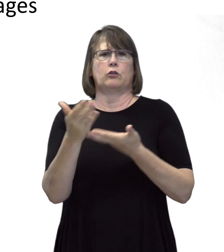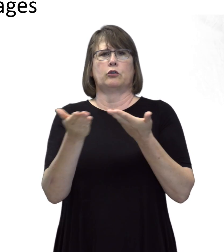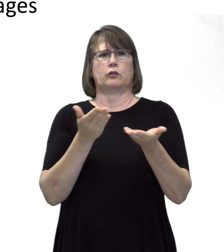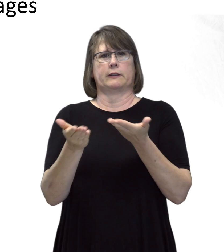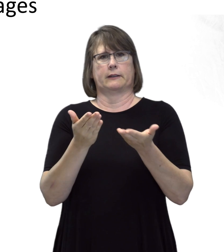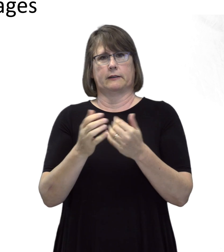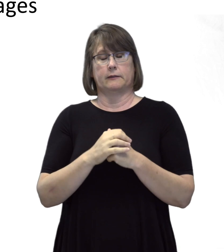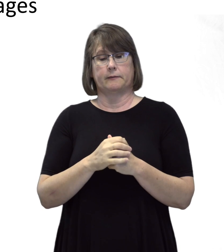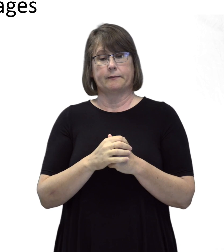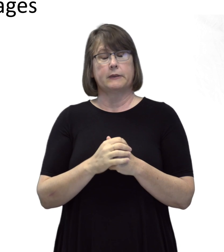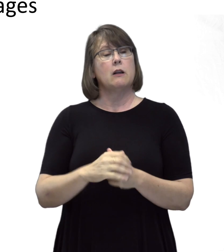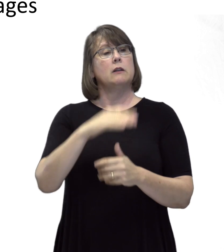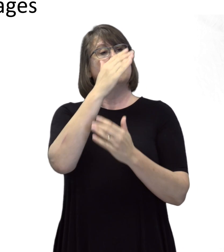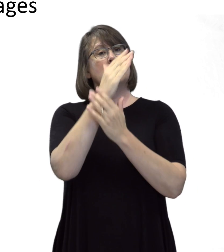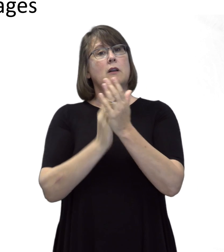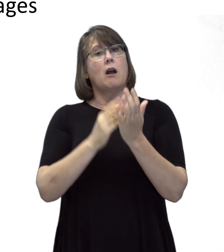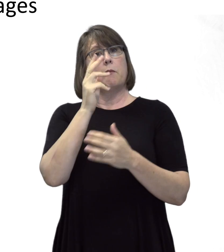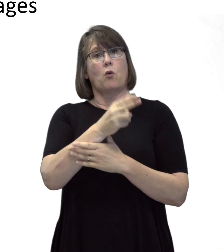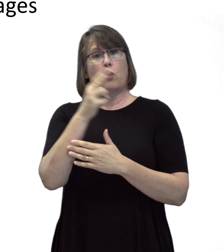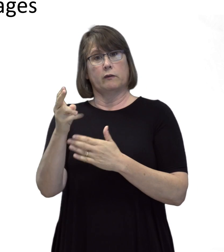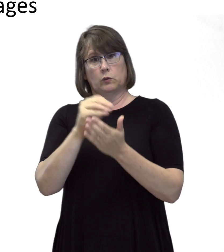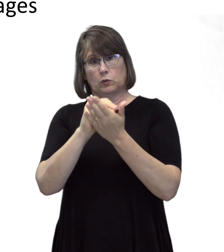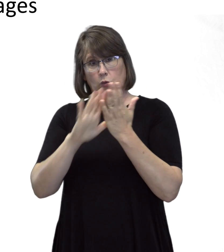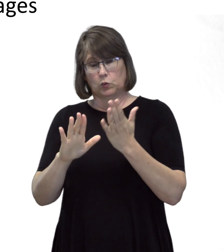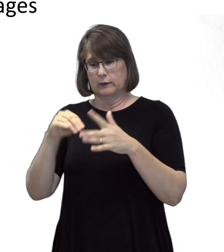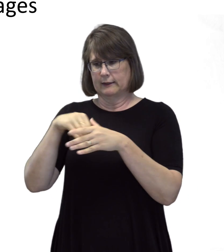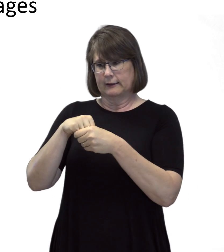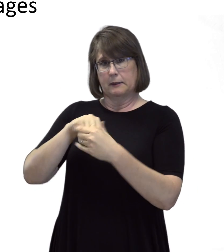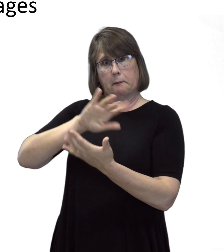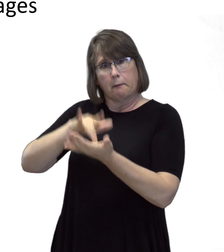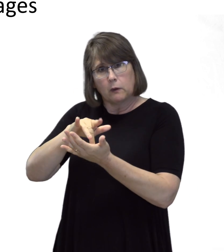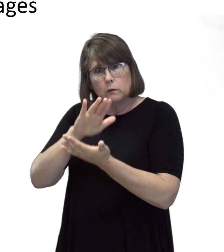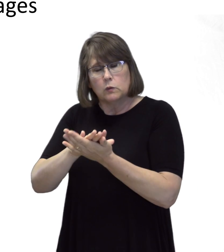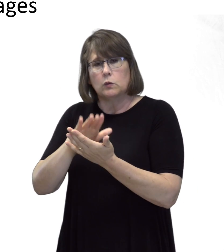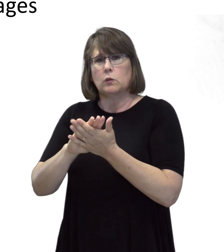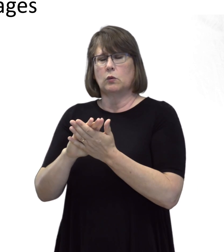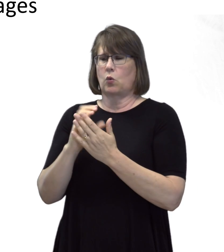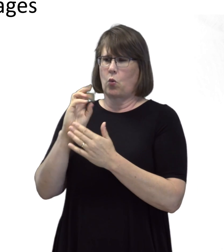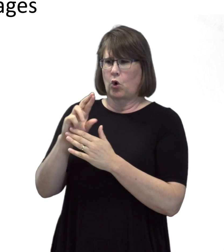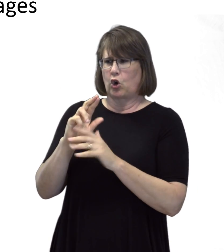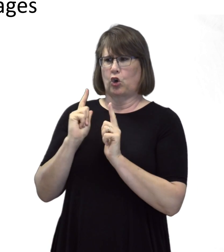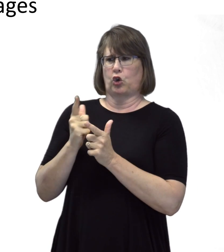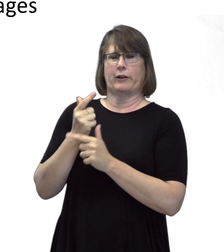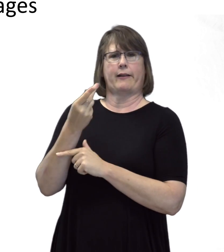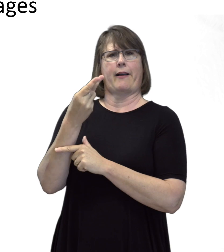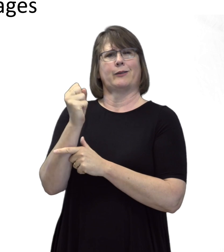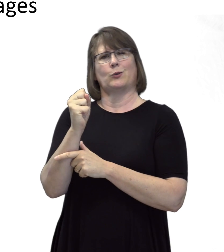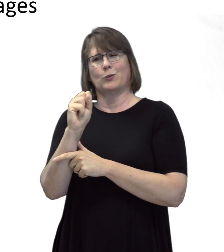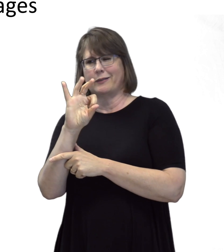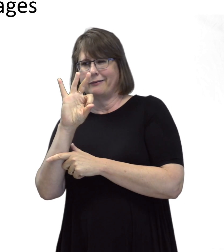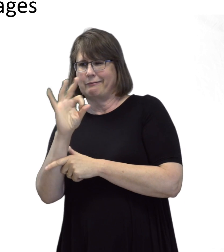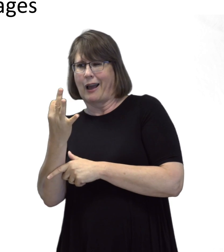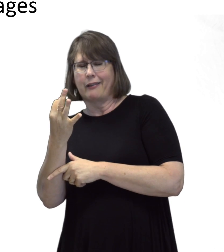Some hard of hearing students in middle school and early high school years